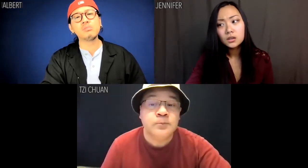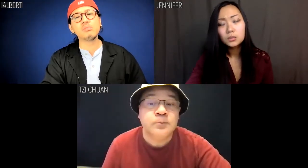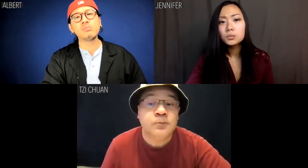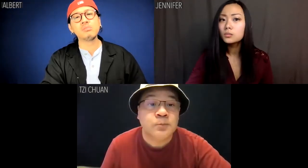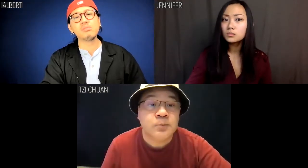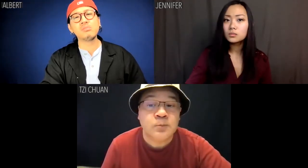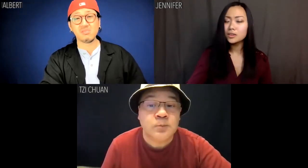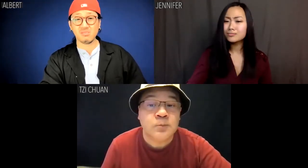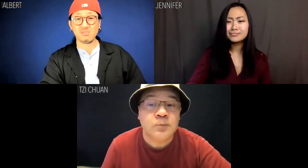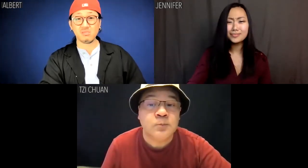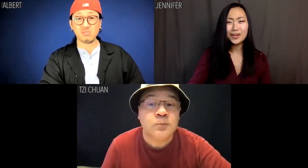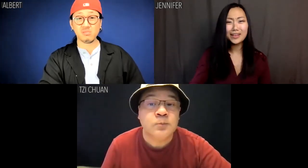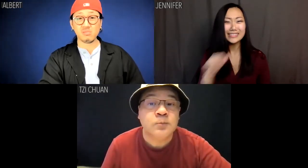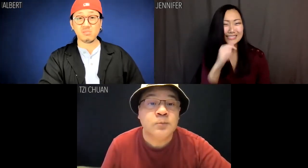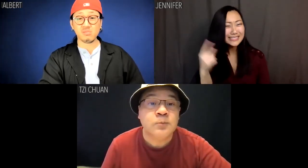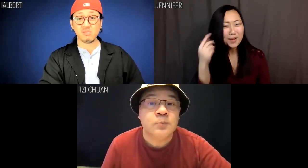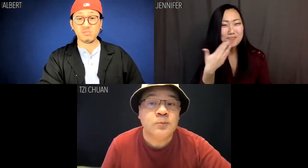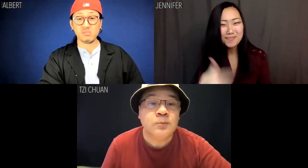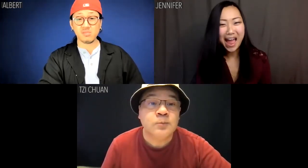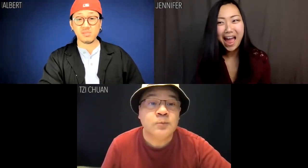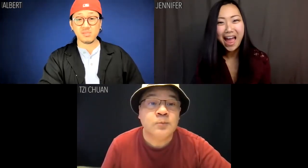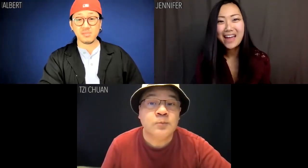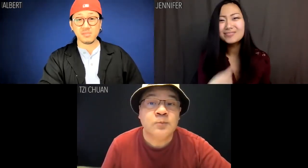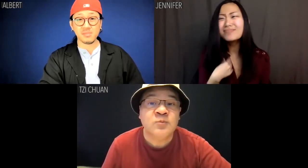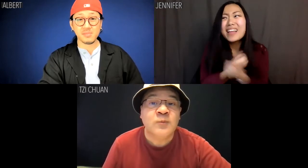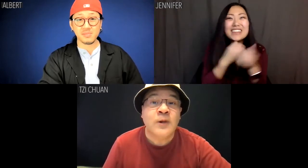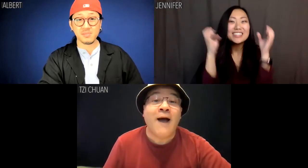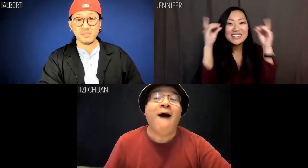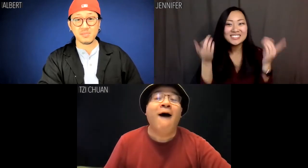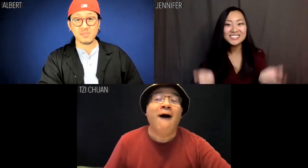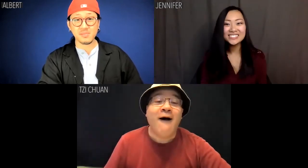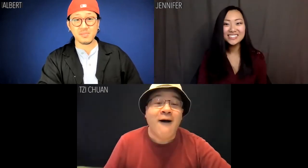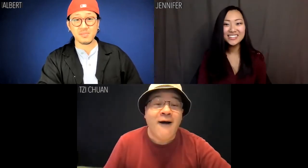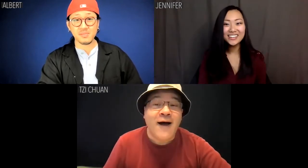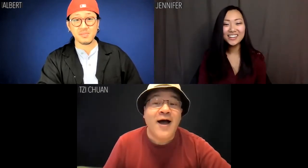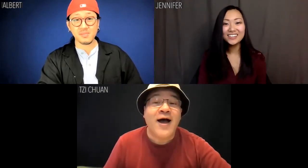Jennifer: That doesn't sound so bad. I love education.